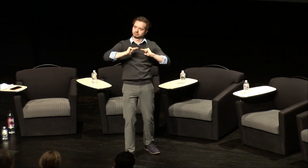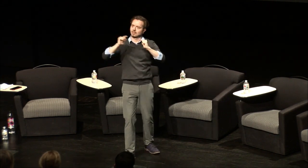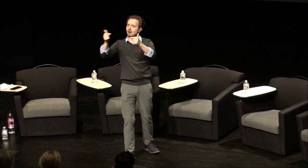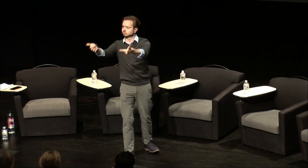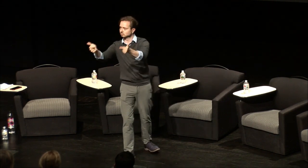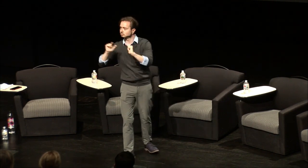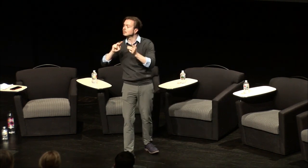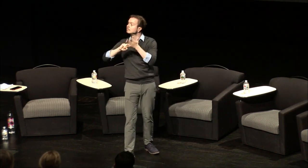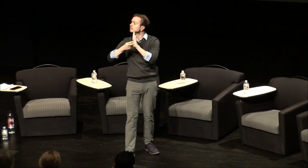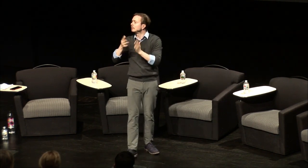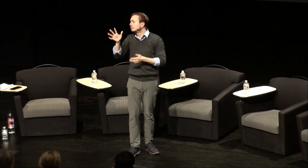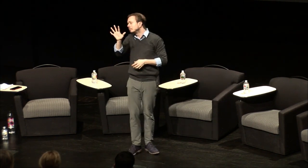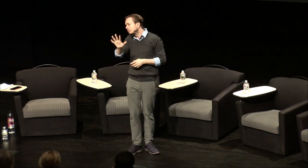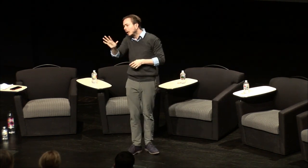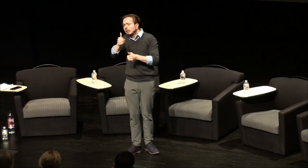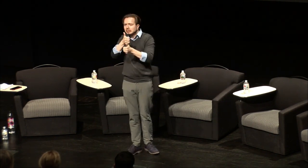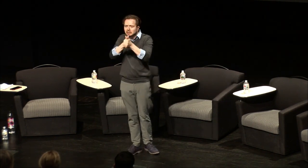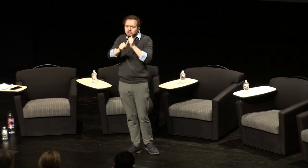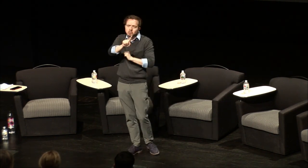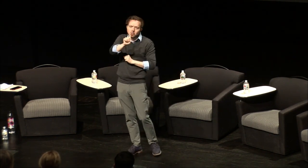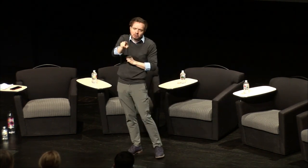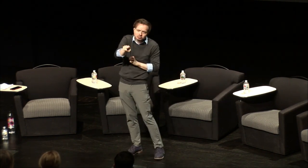the audience to be able to participate in this conversation so we're gonna talk